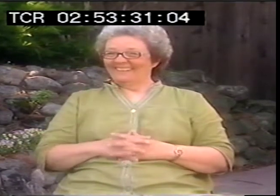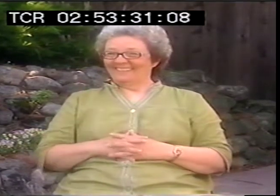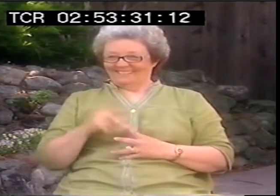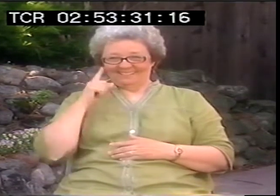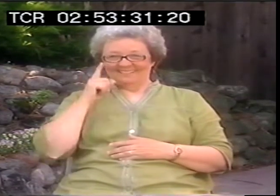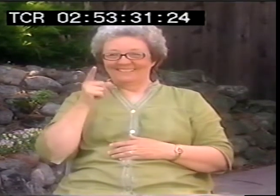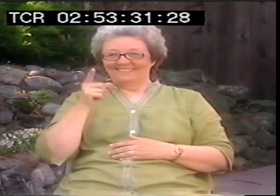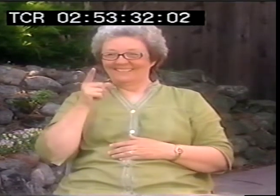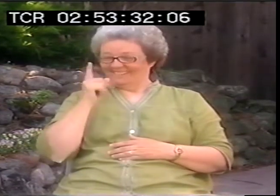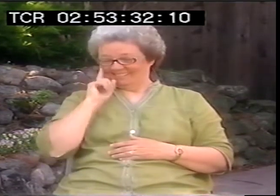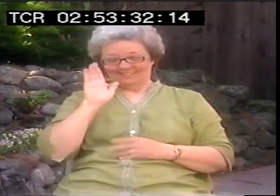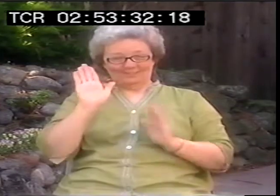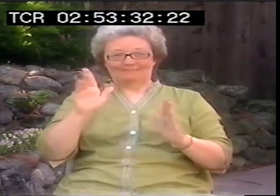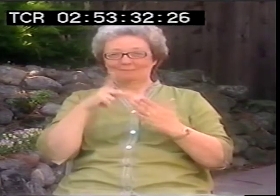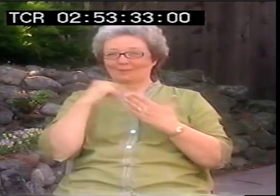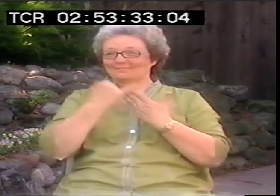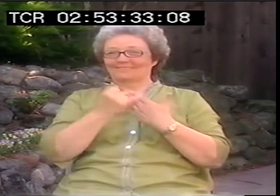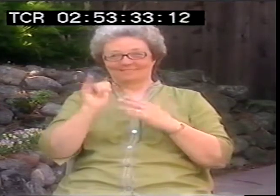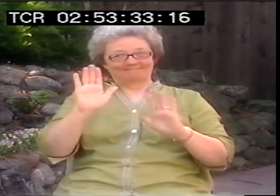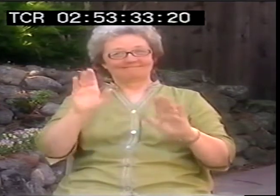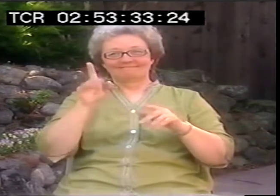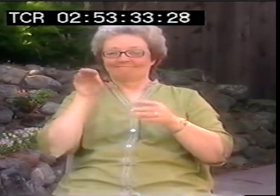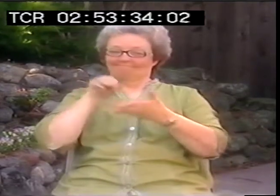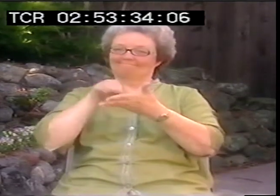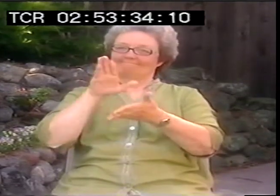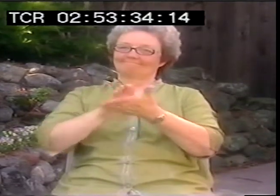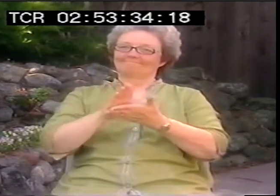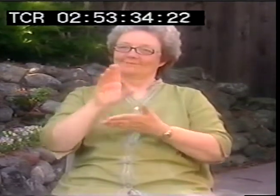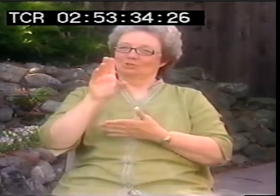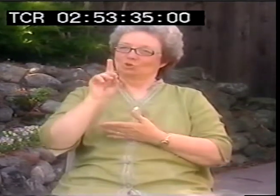Good luck! I think it’s a wonderful project -